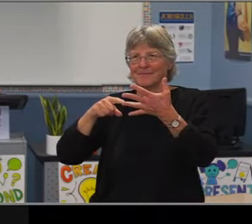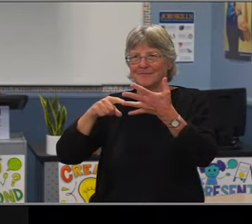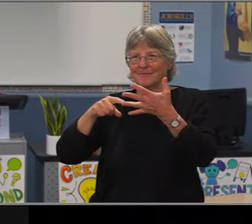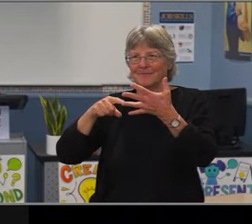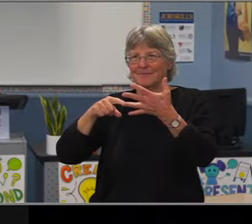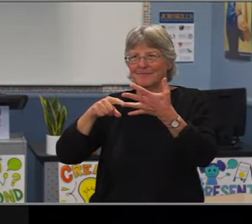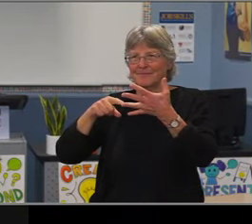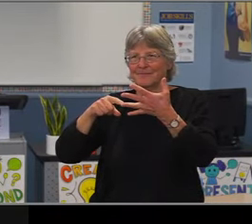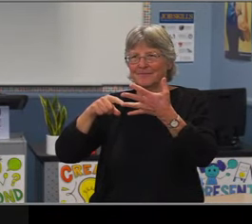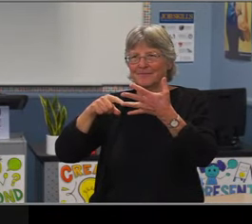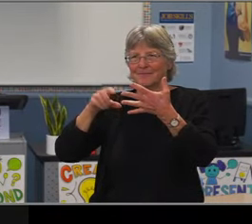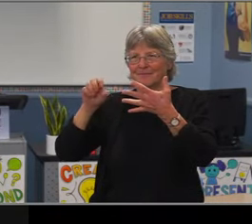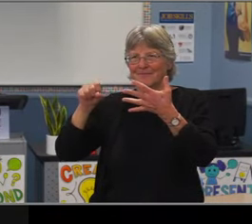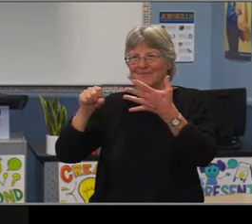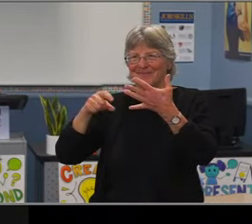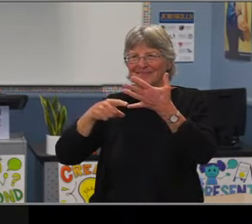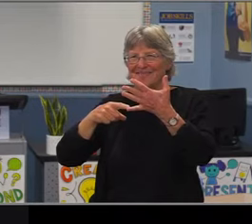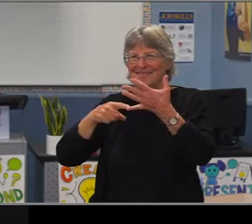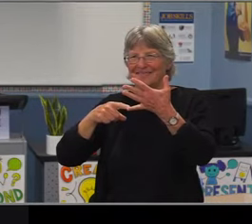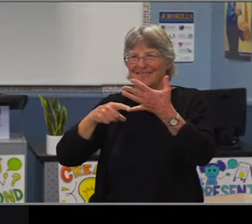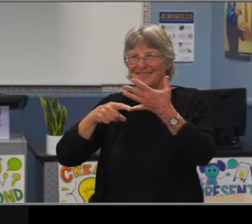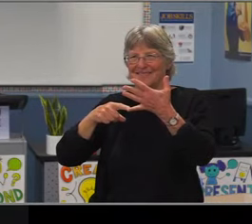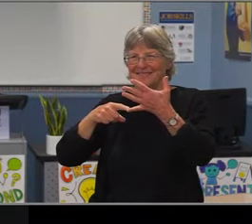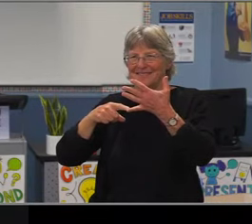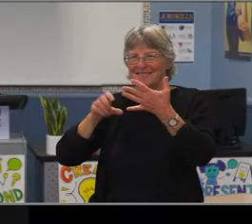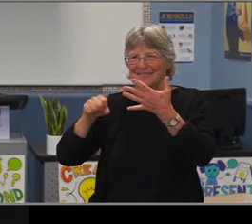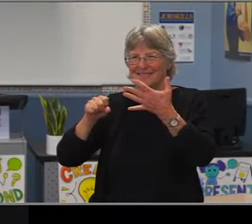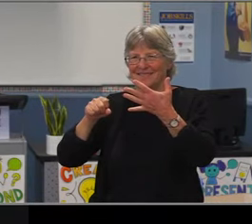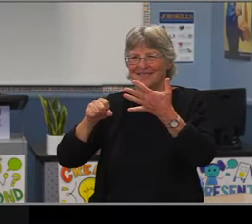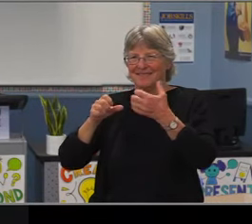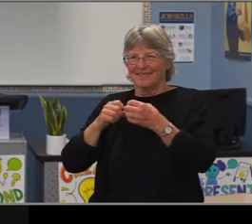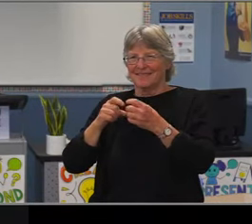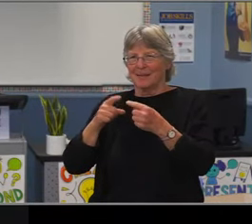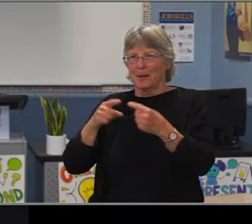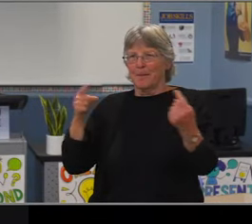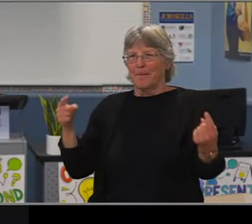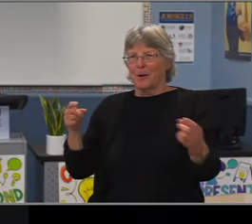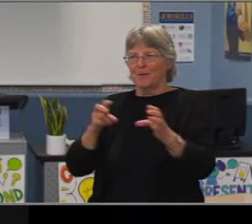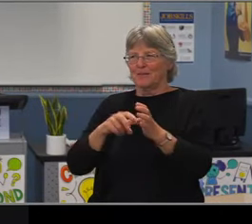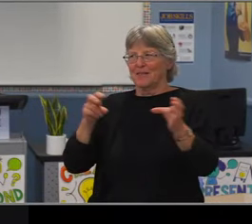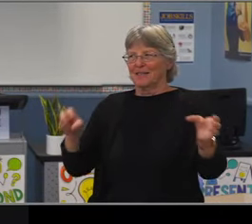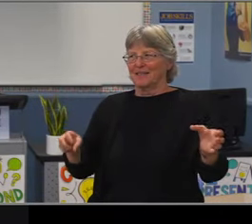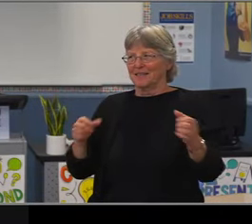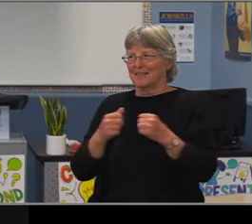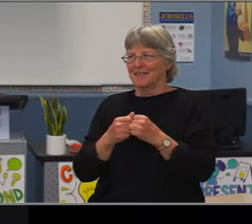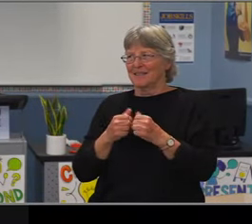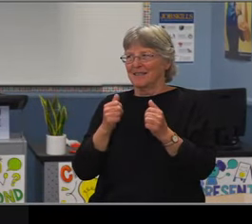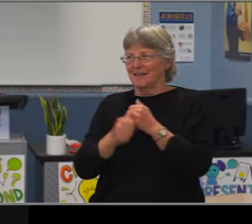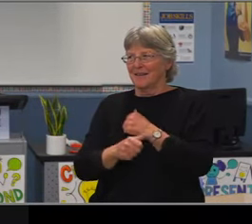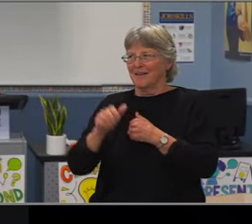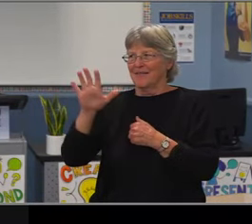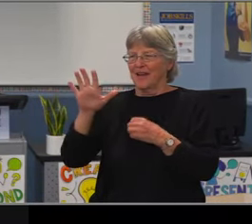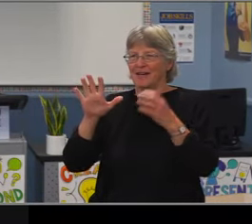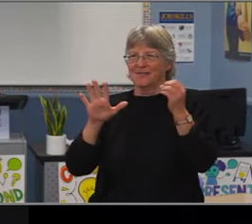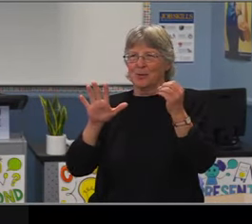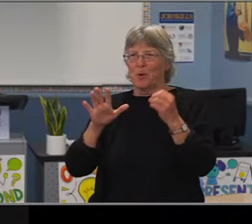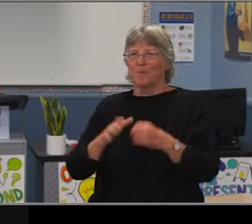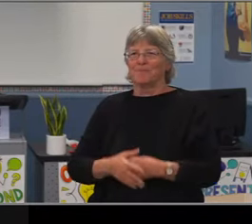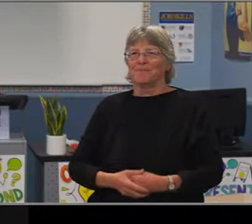She has an MD, PhD, physician scientist and graduate of Stanford university School of Medicine.